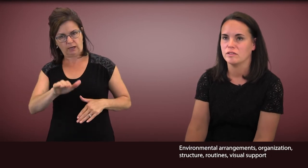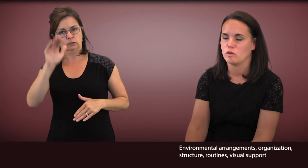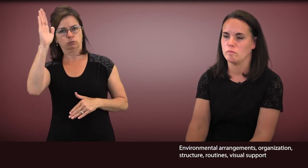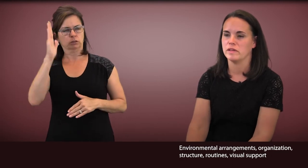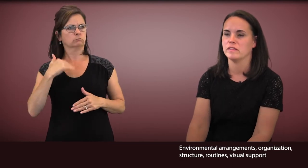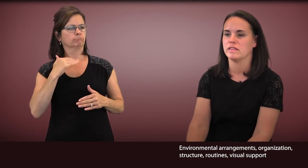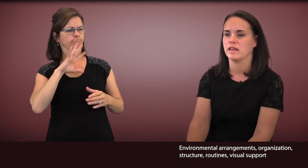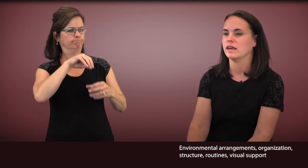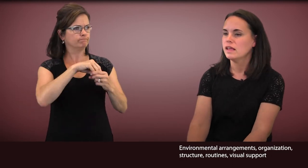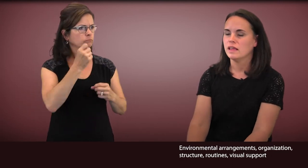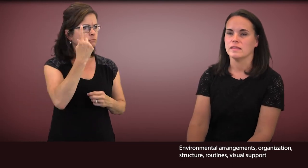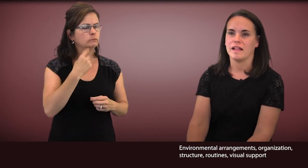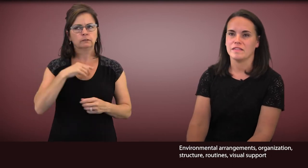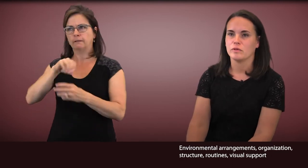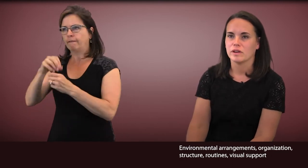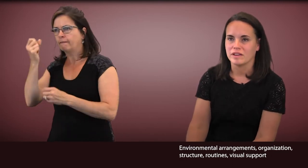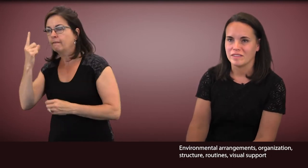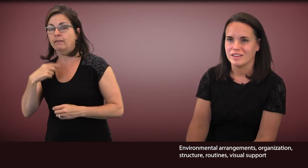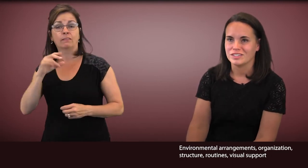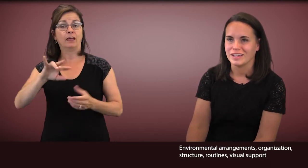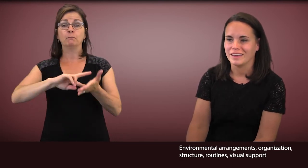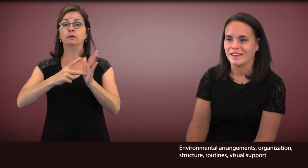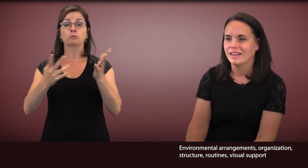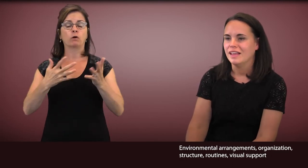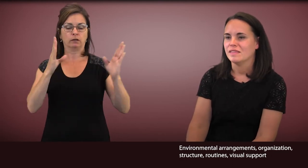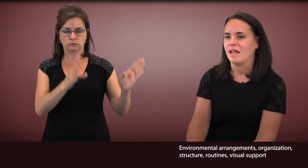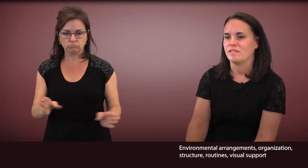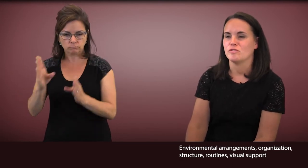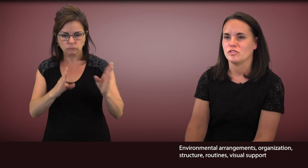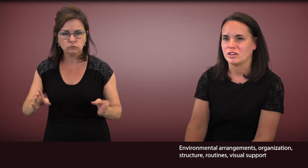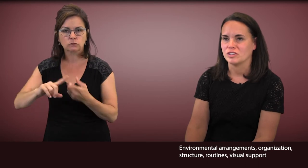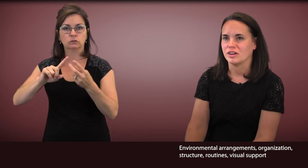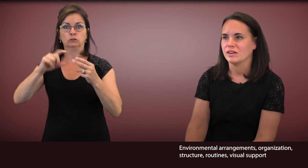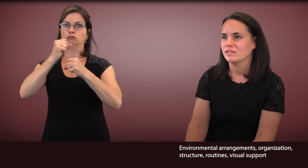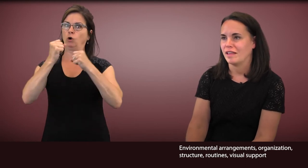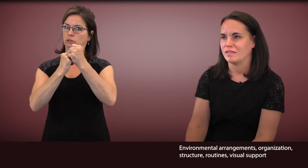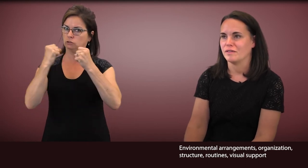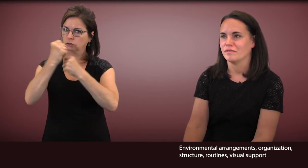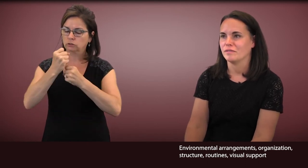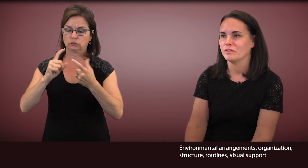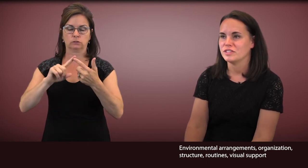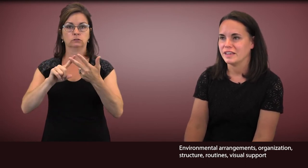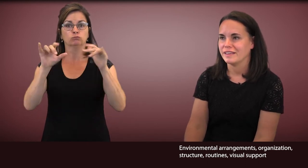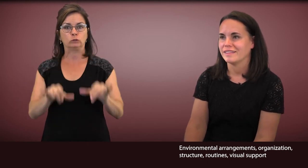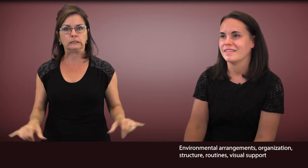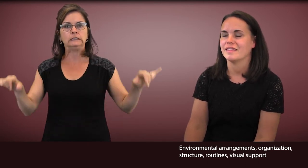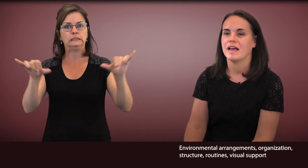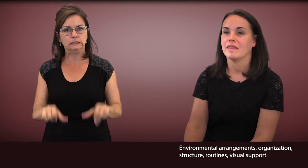It builds in lots of organization, lots of structure, lots of routines,